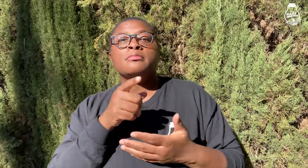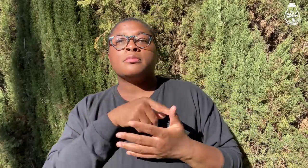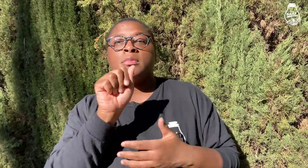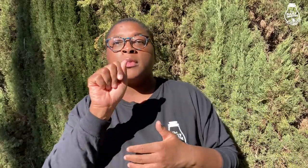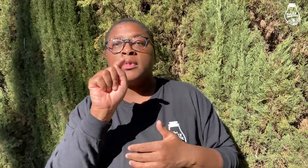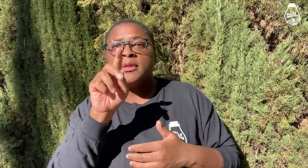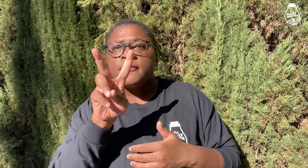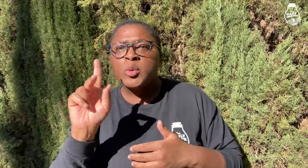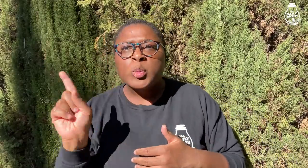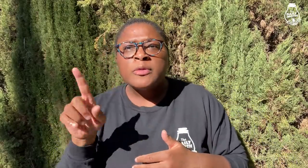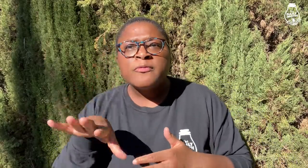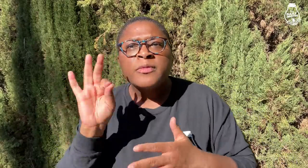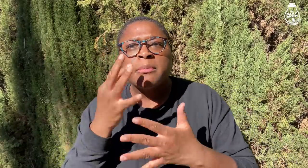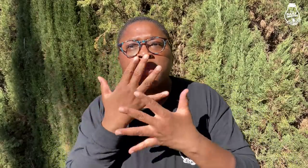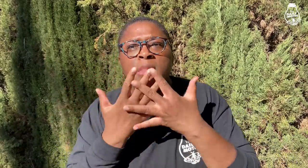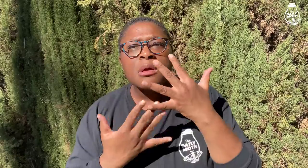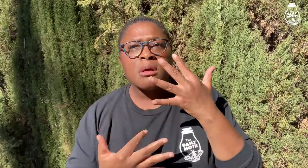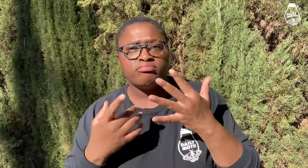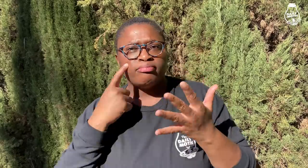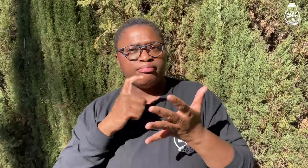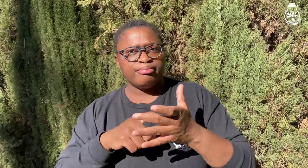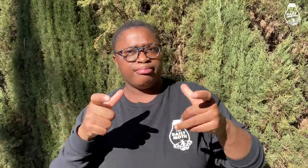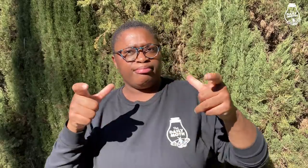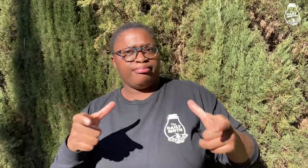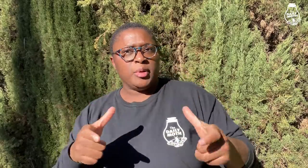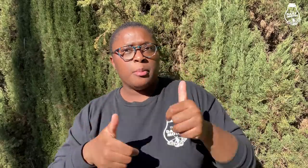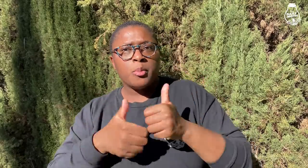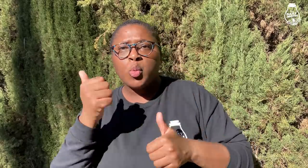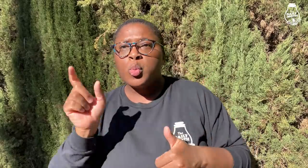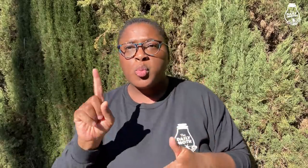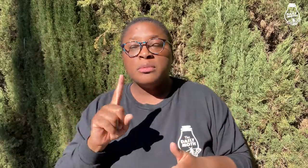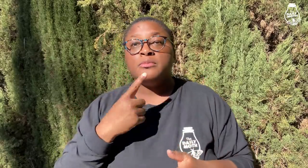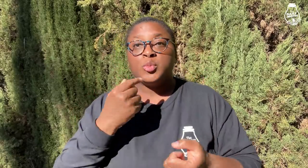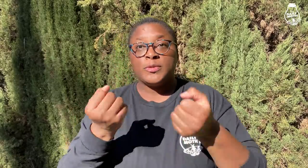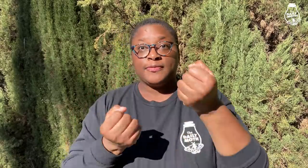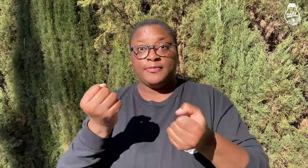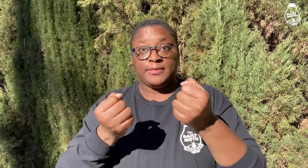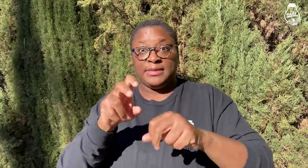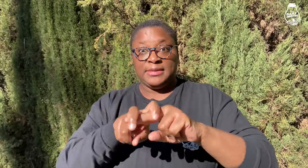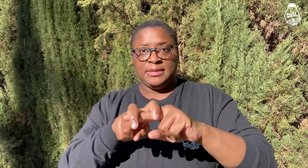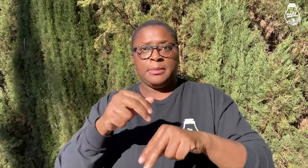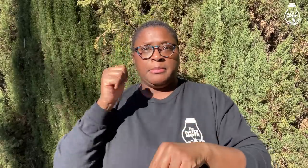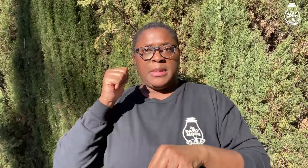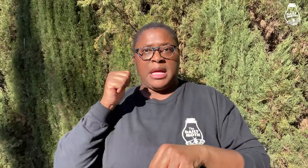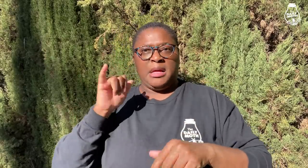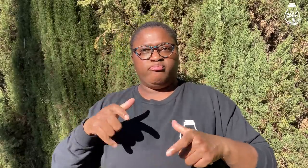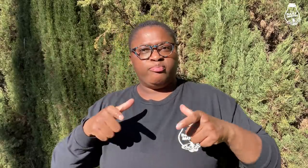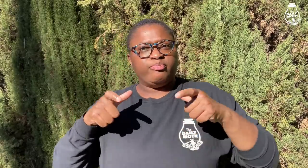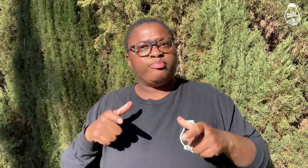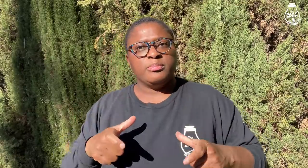She showed that blood was found on the ATV with a lot of blood